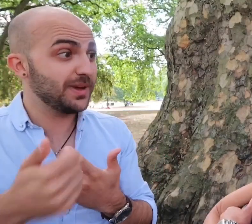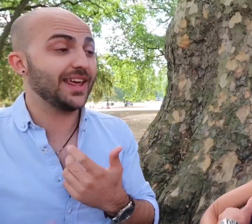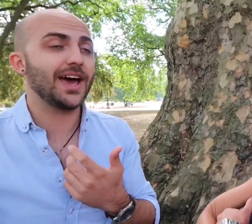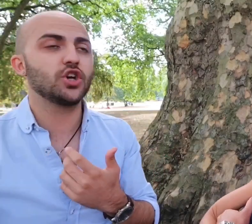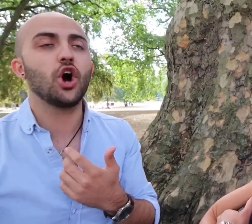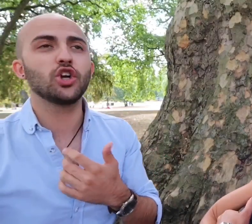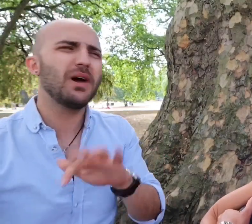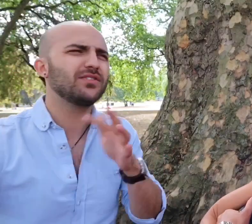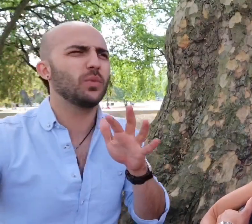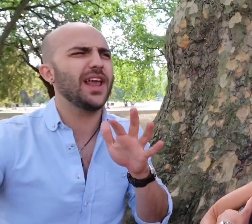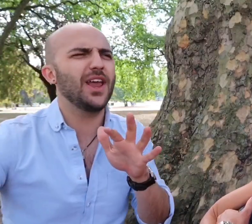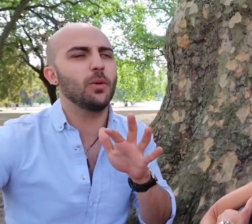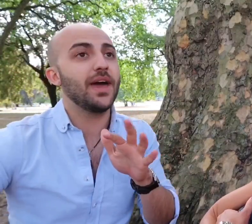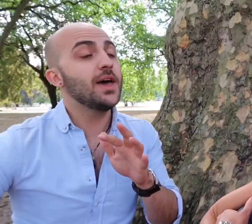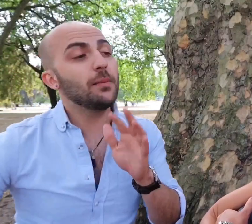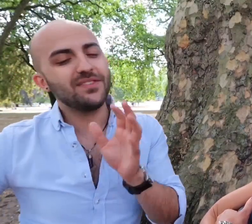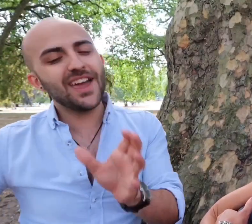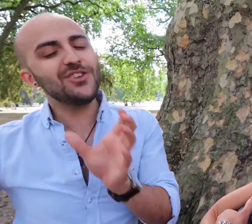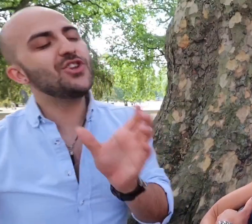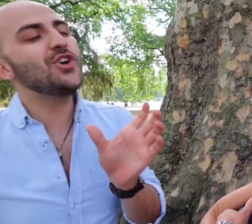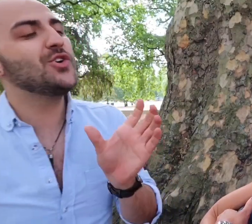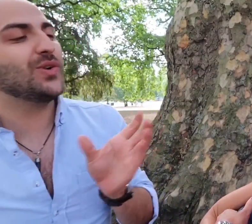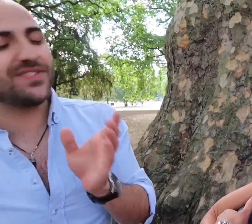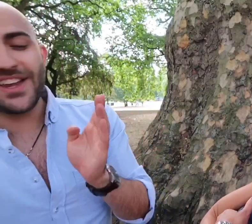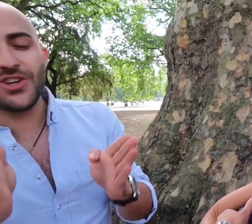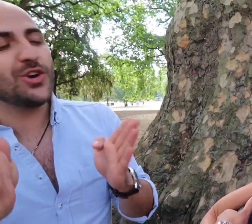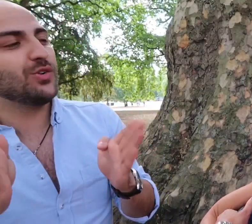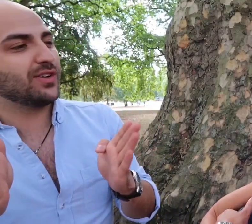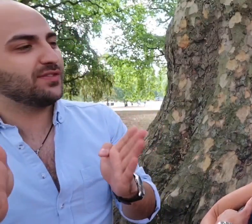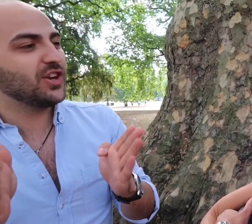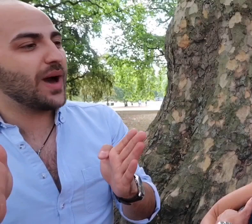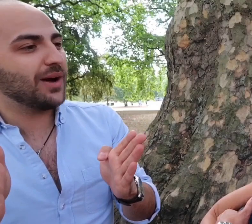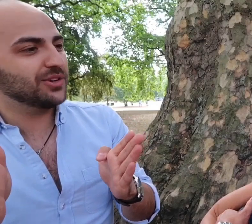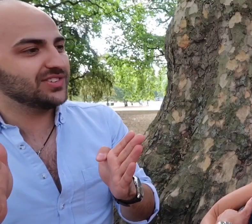minute, you might have to wait a little bit if they knew if they knew for a few hours